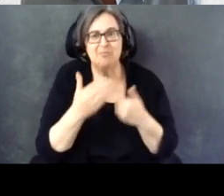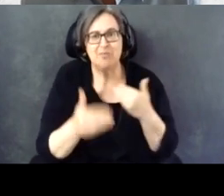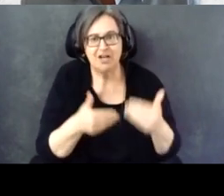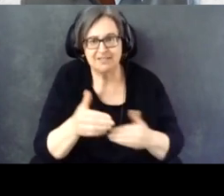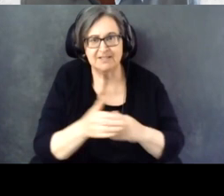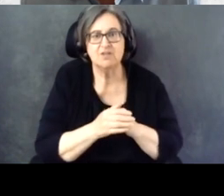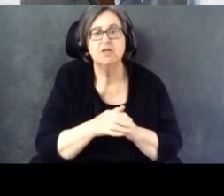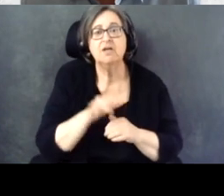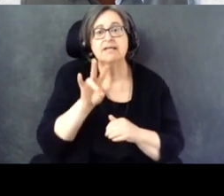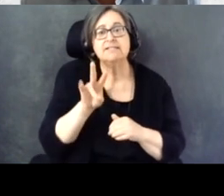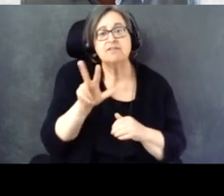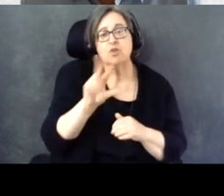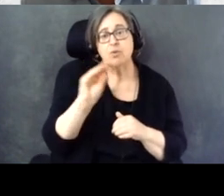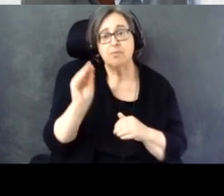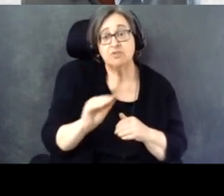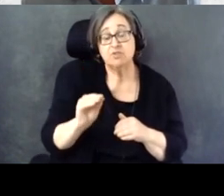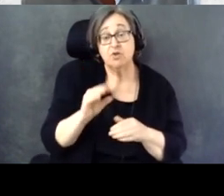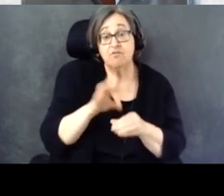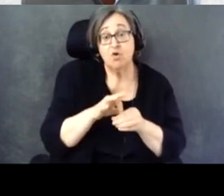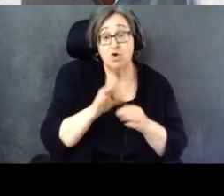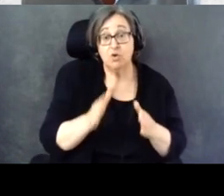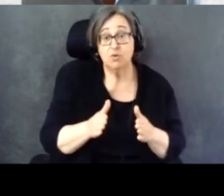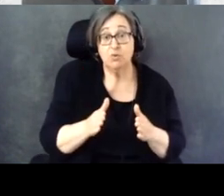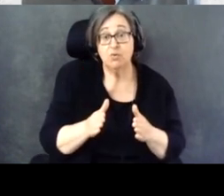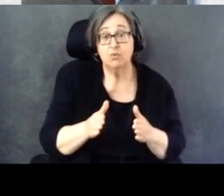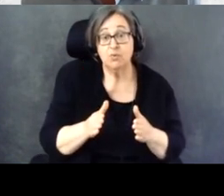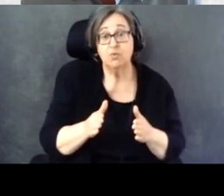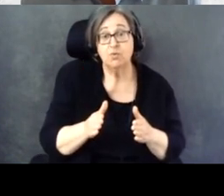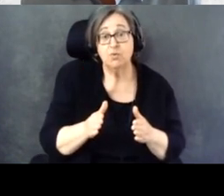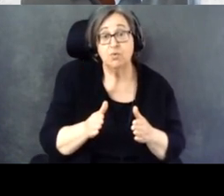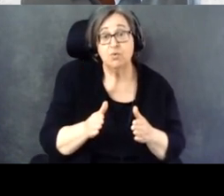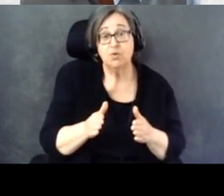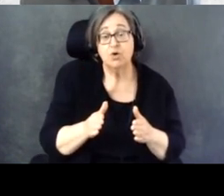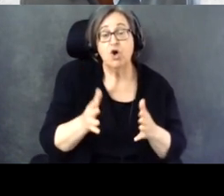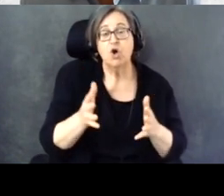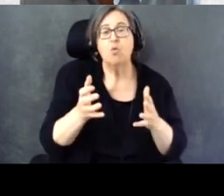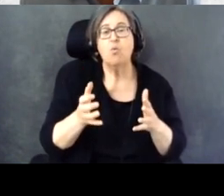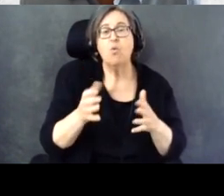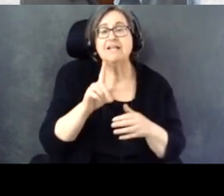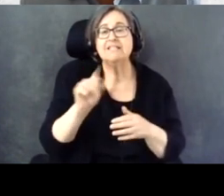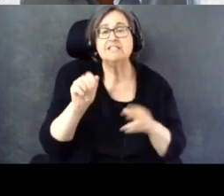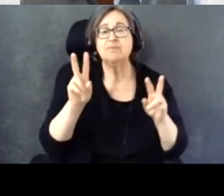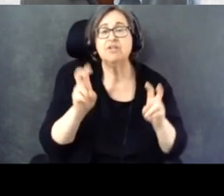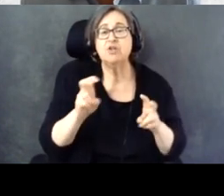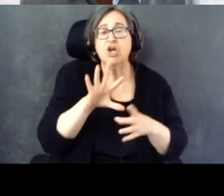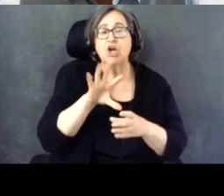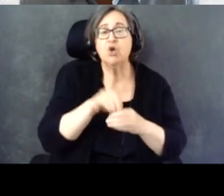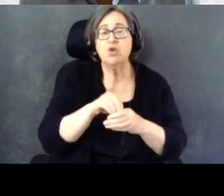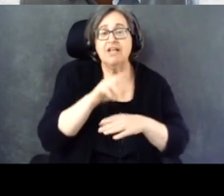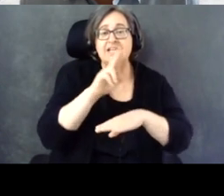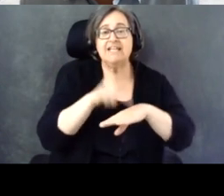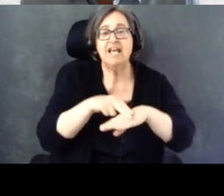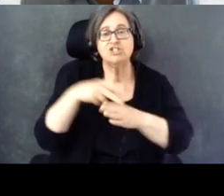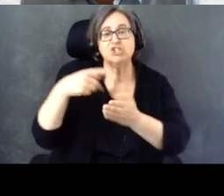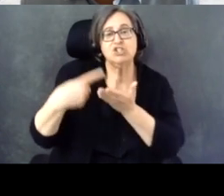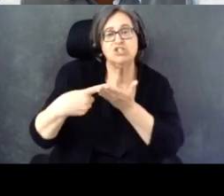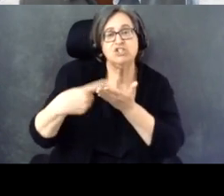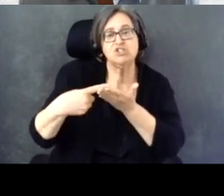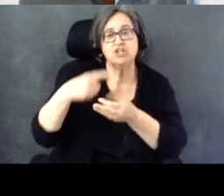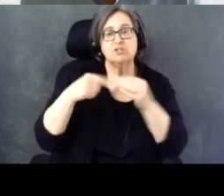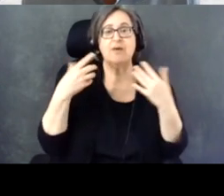73% of voters want disability issues included in national discussions about healthcare.